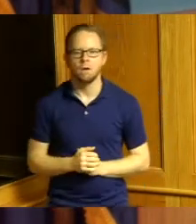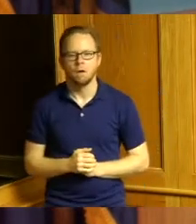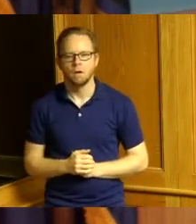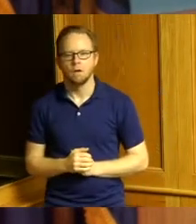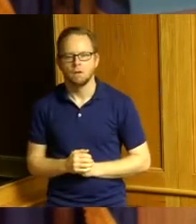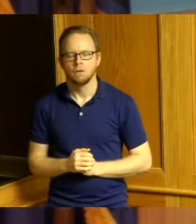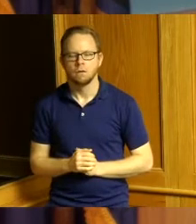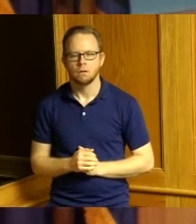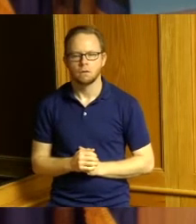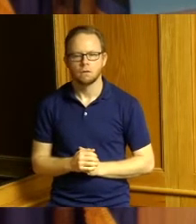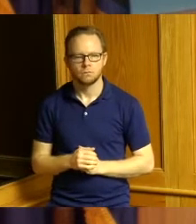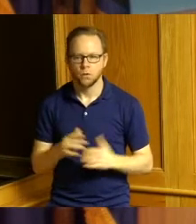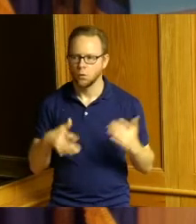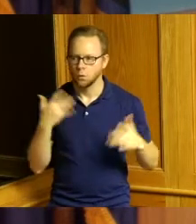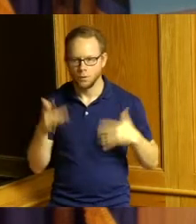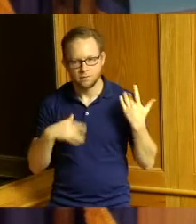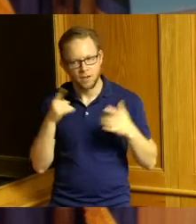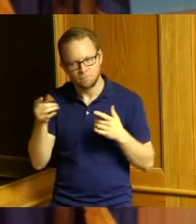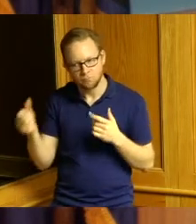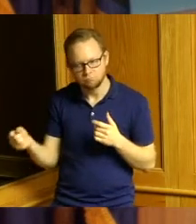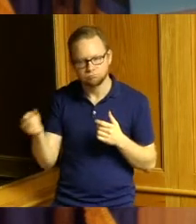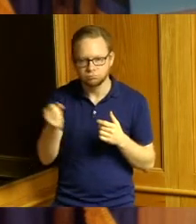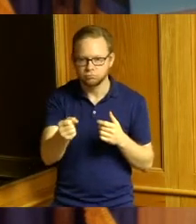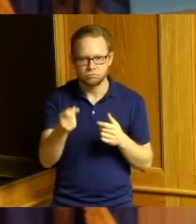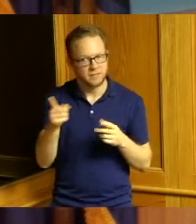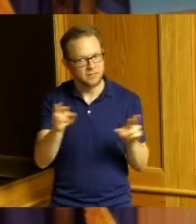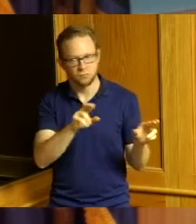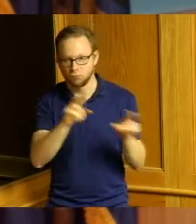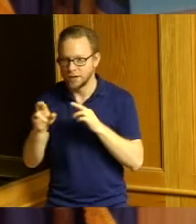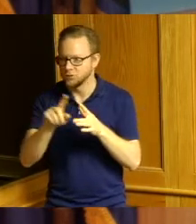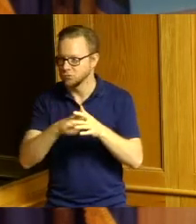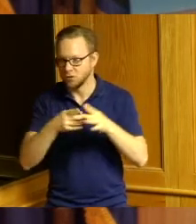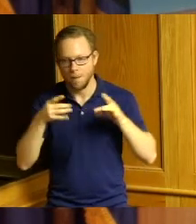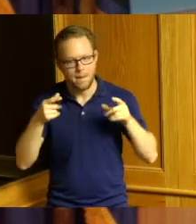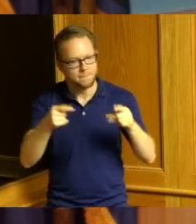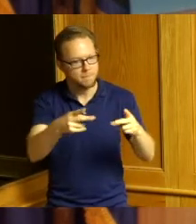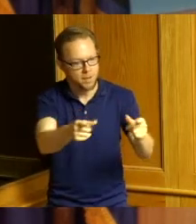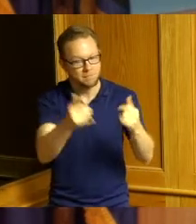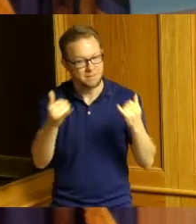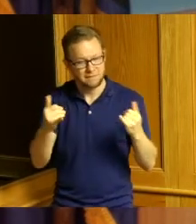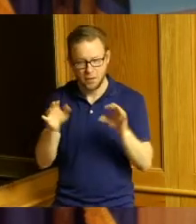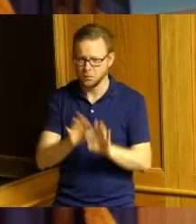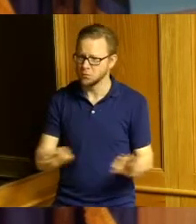have him hit the ground running he's coming at a critical time where we are at a crossroads with